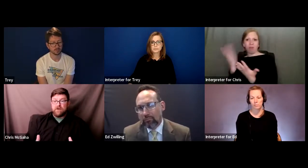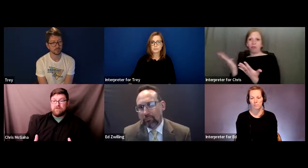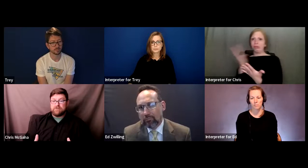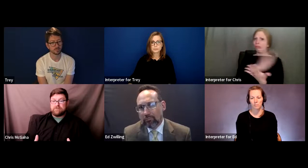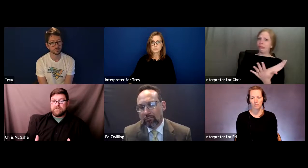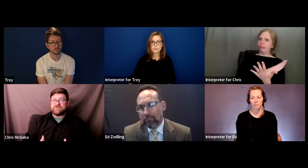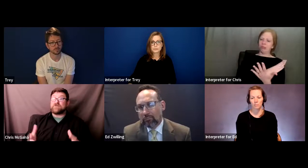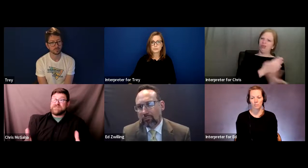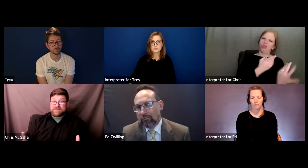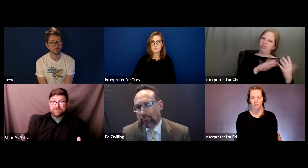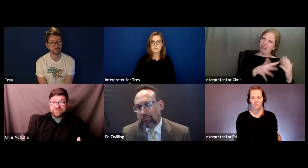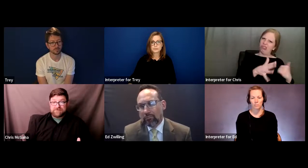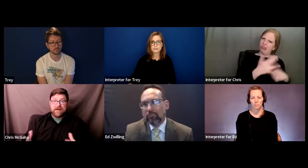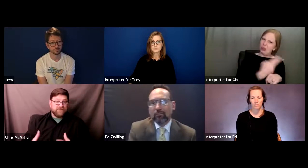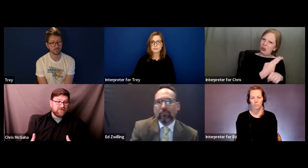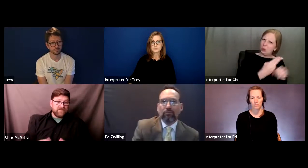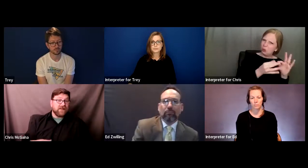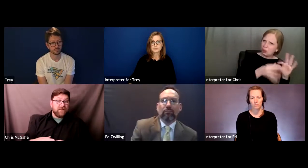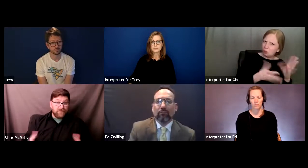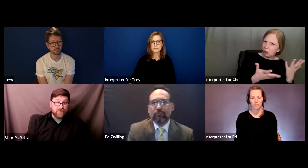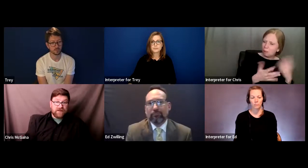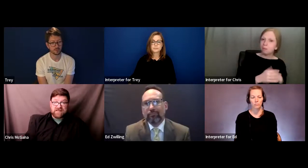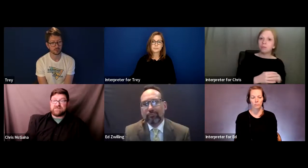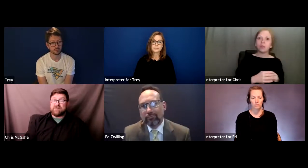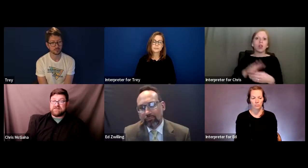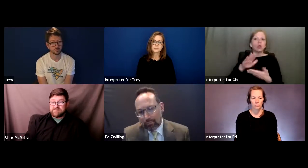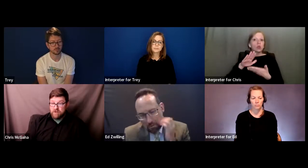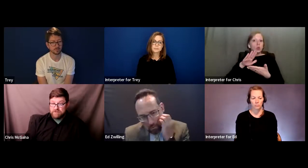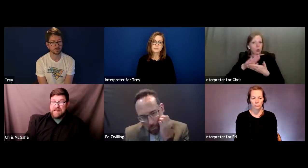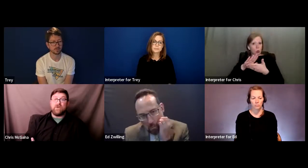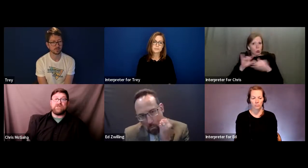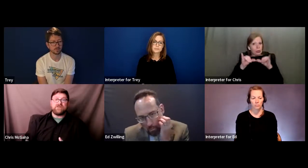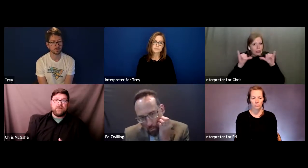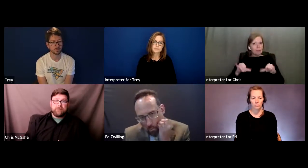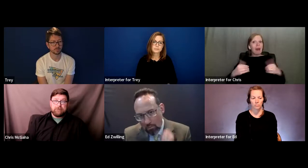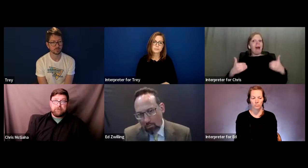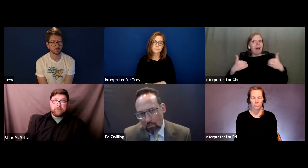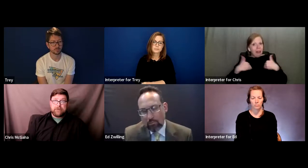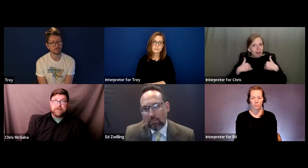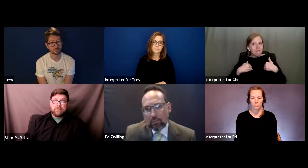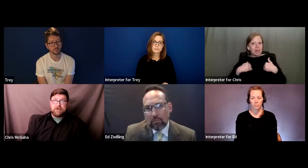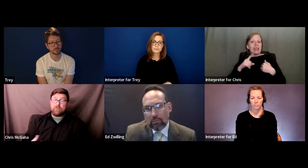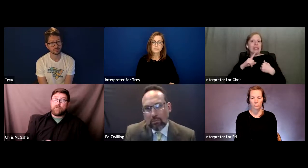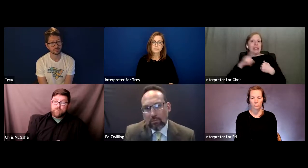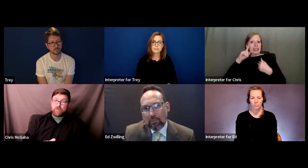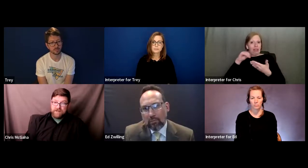If school systems have a Deaf student and they're doing assessments on language appropriately